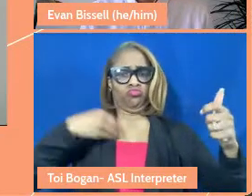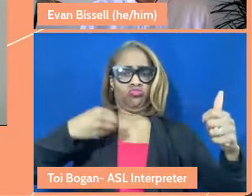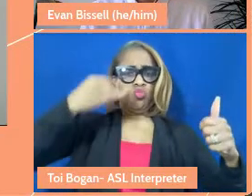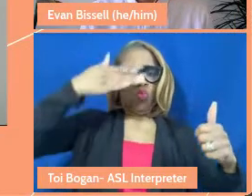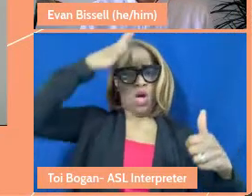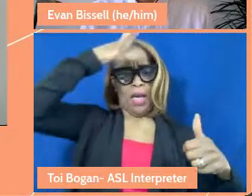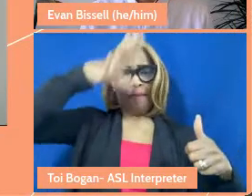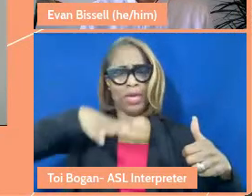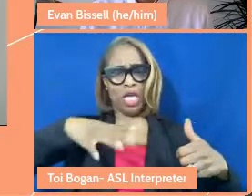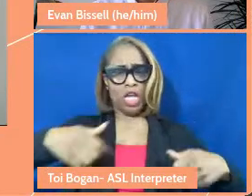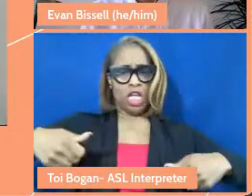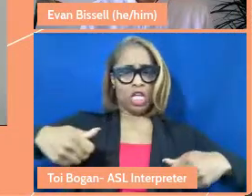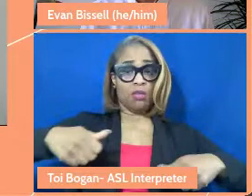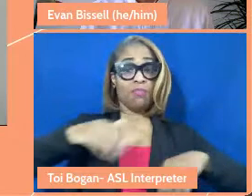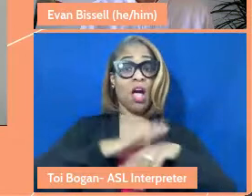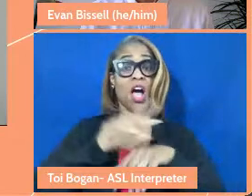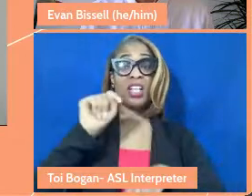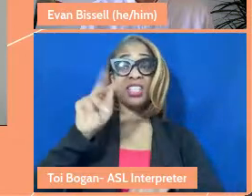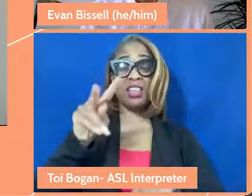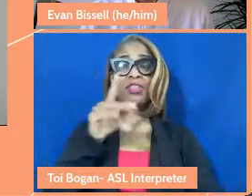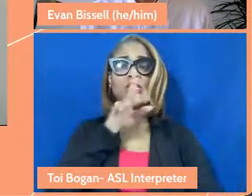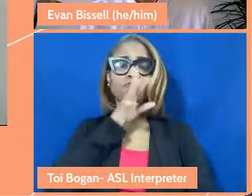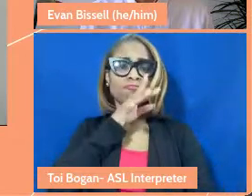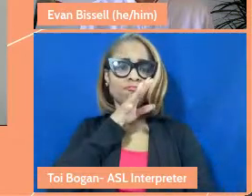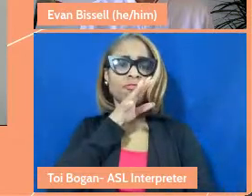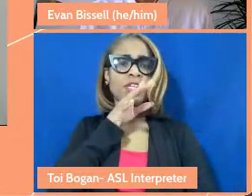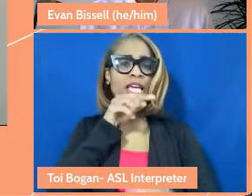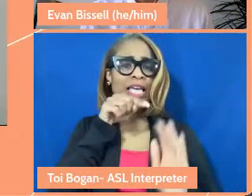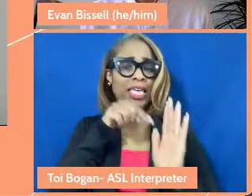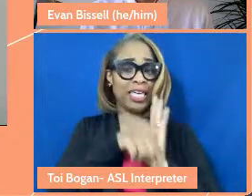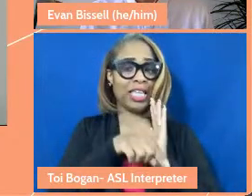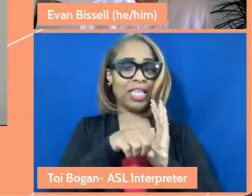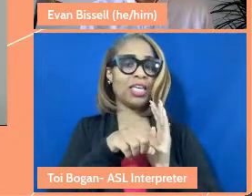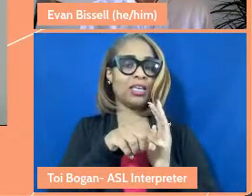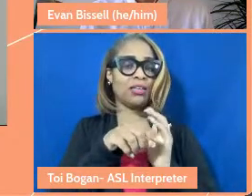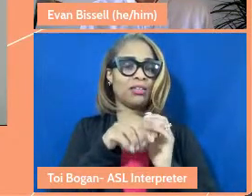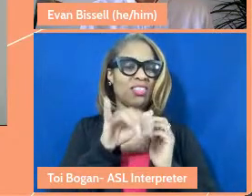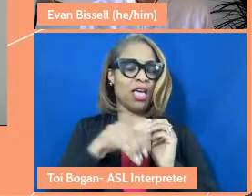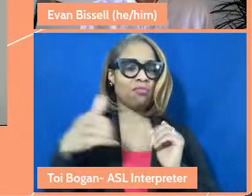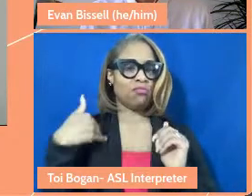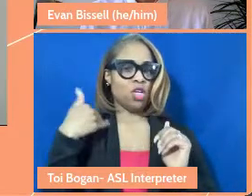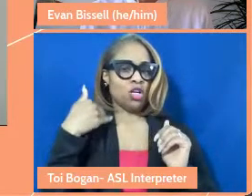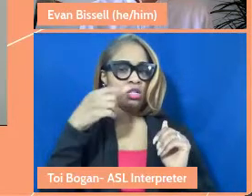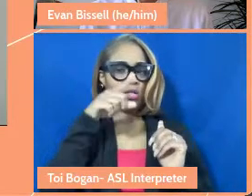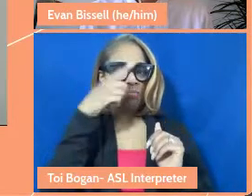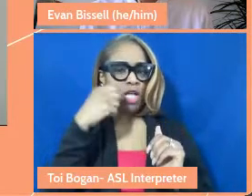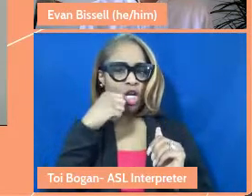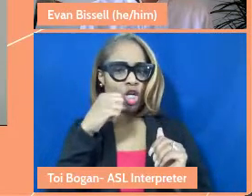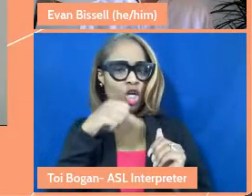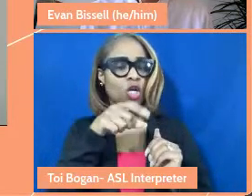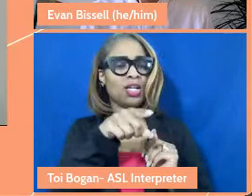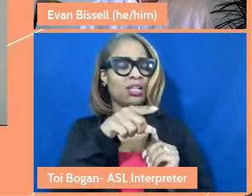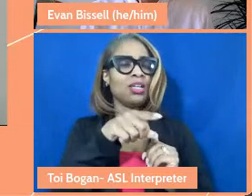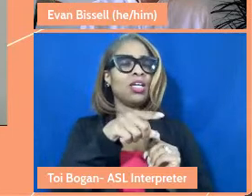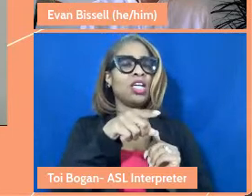he was on television talking about the killing of this young black girl. And he was visibly crying.